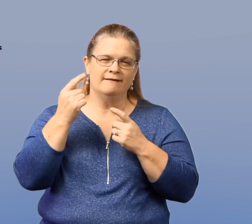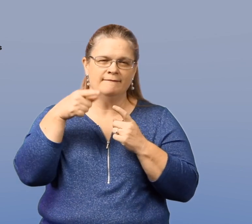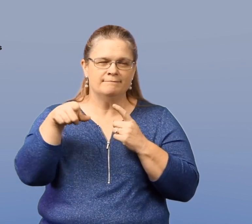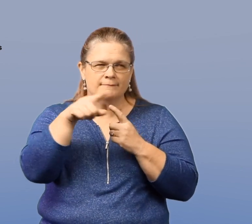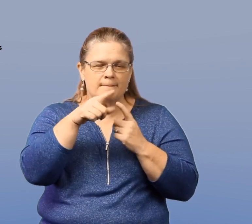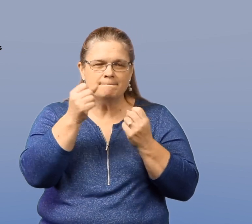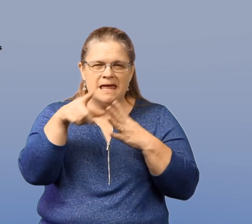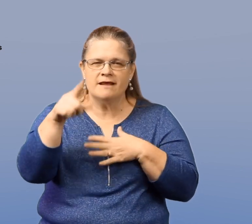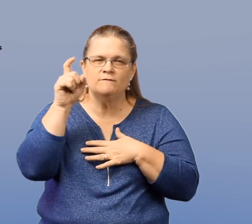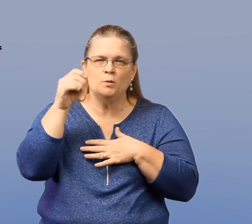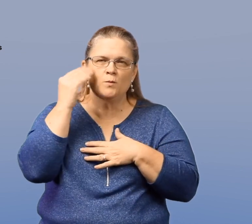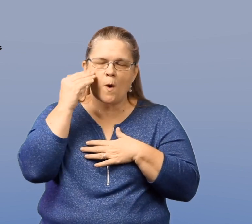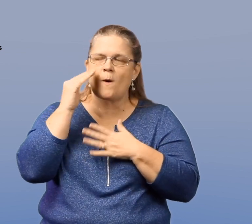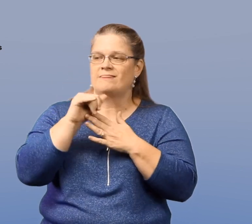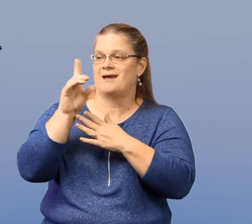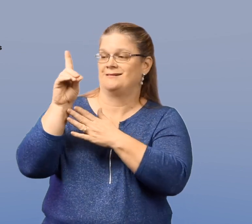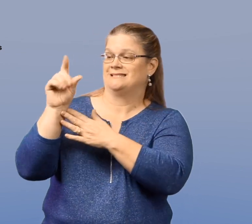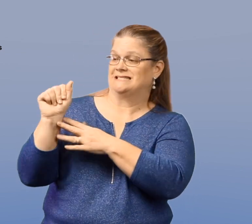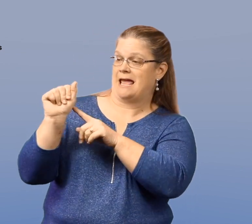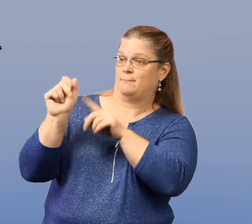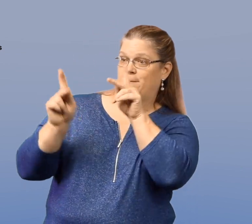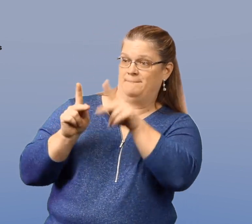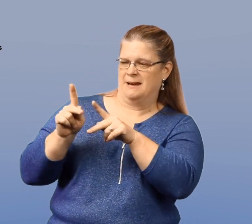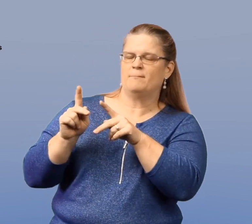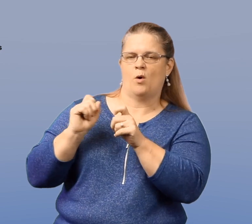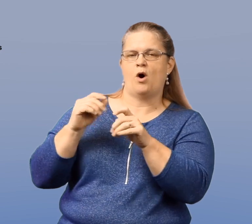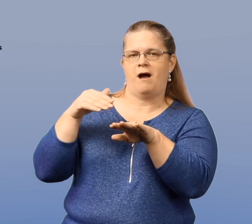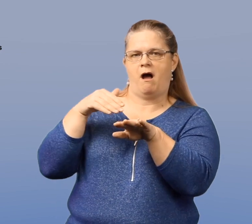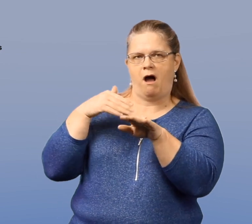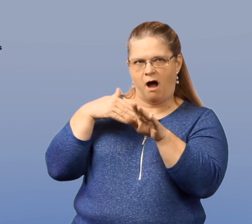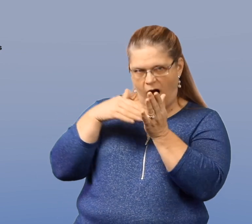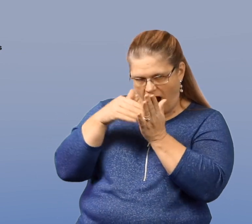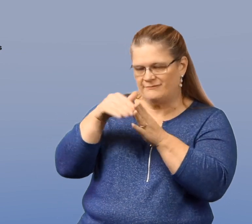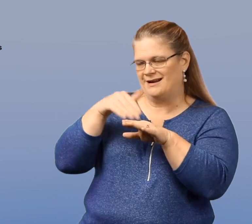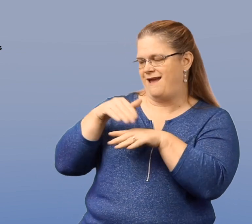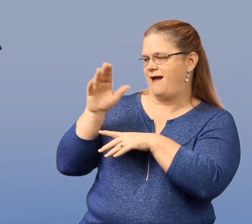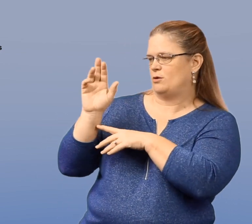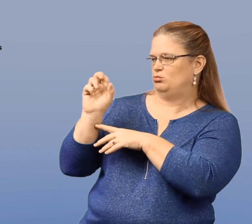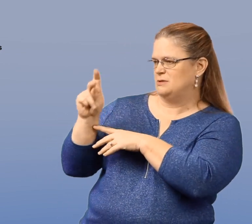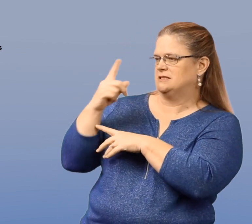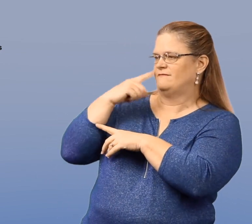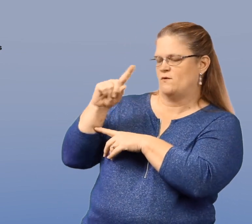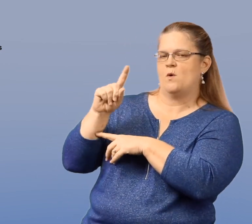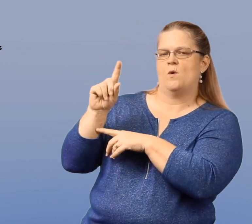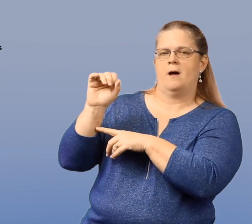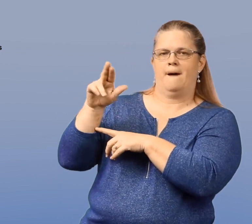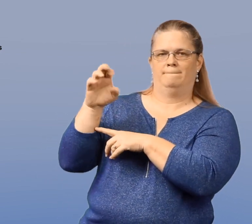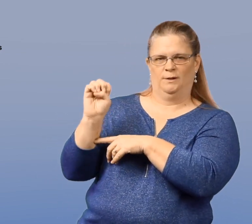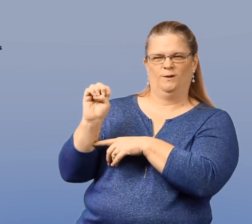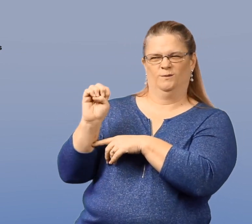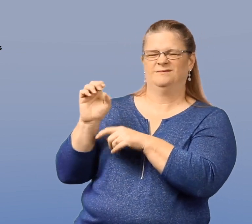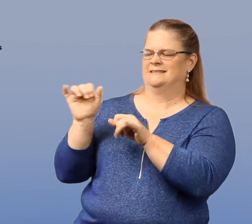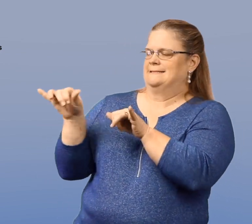As many of you are aware, disabled people are often at a higher risk for abuse,